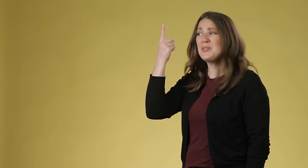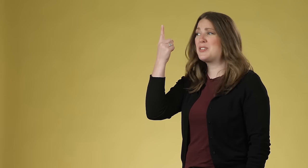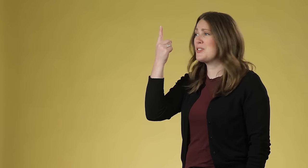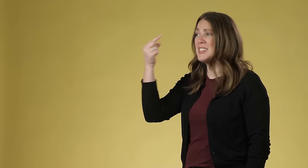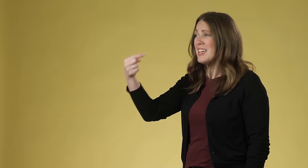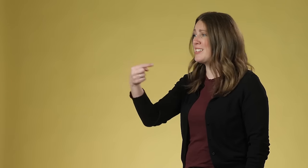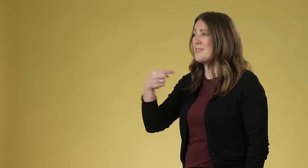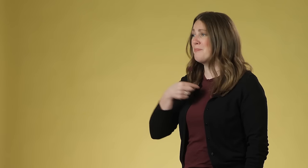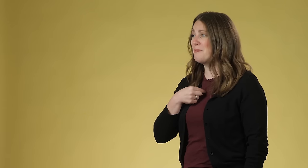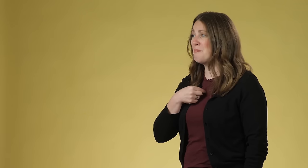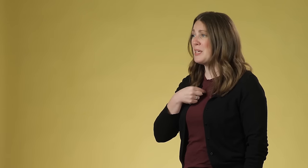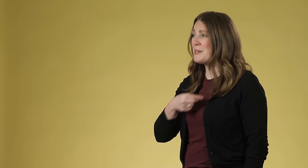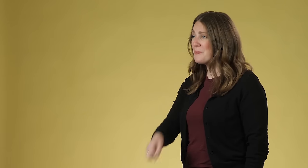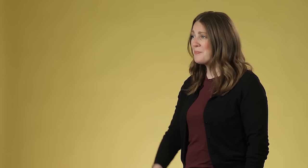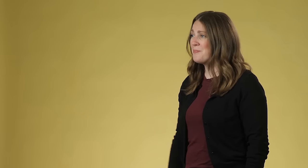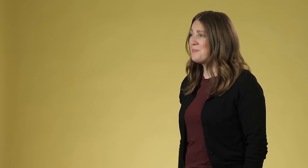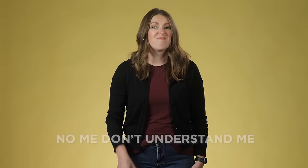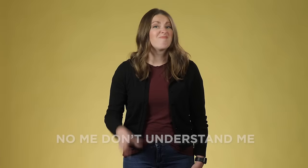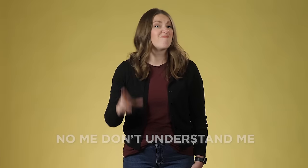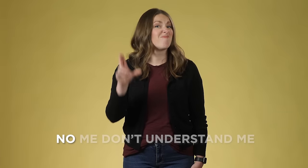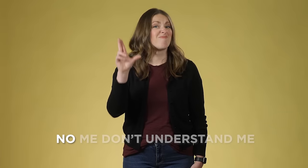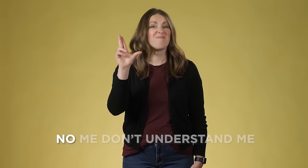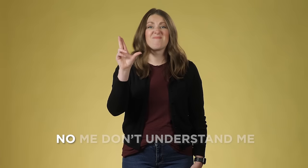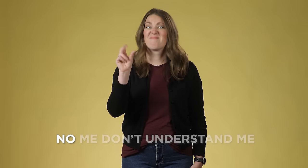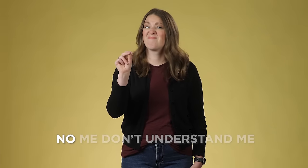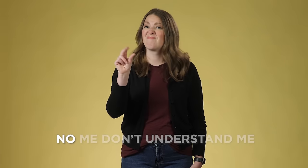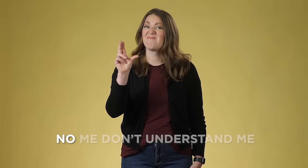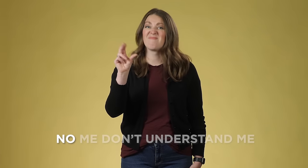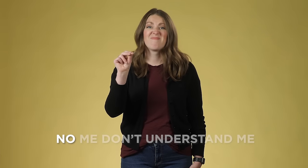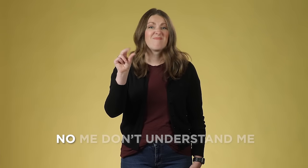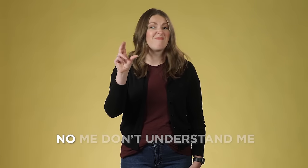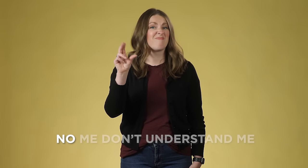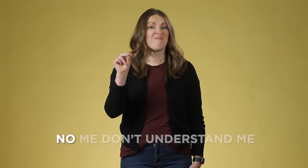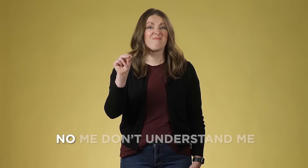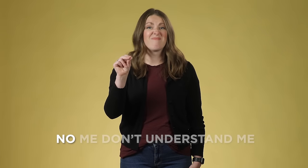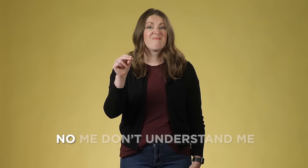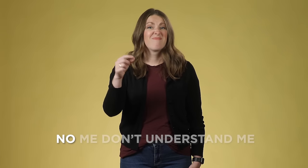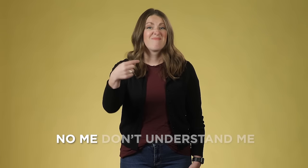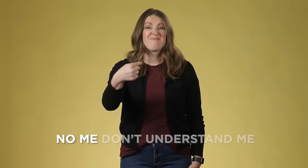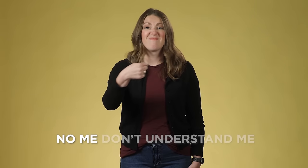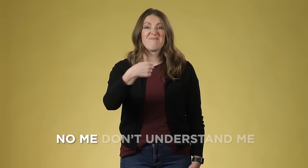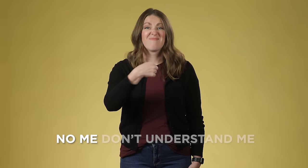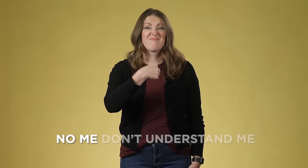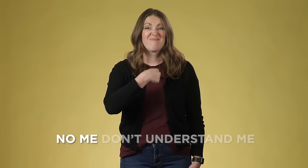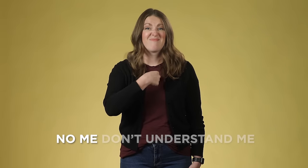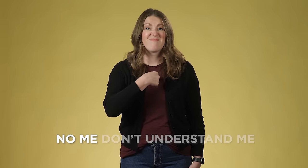check out this video. Also, if you're looking for more resources or even courses, check out